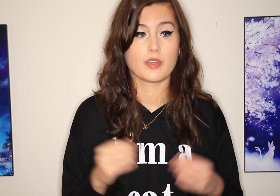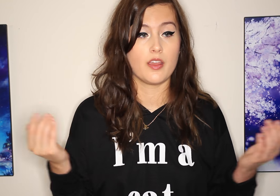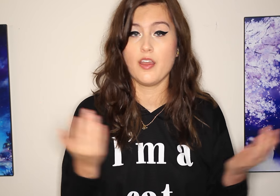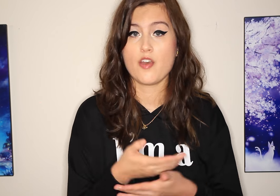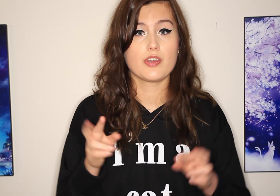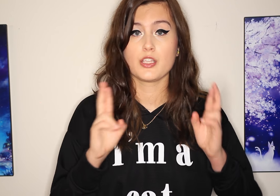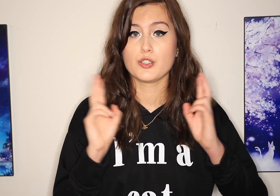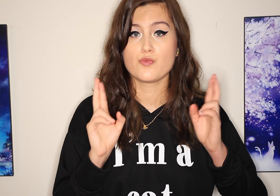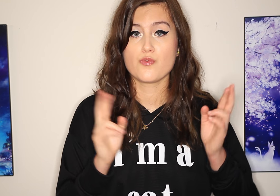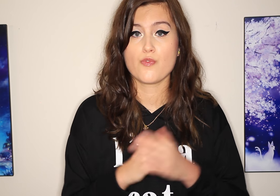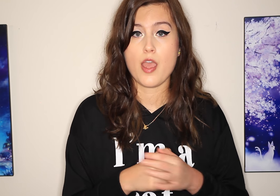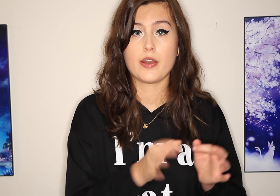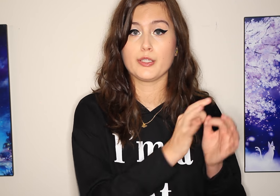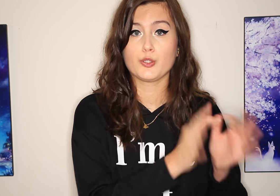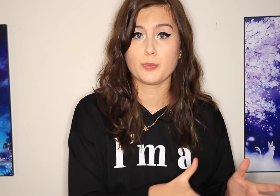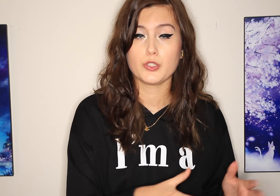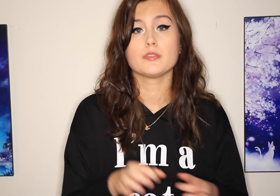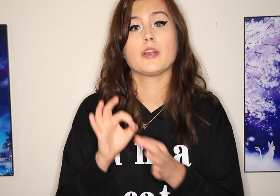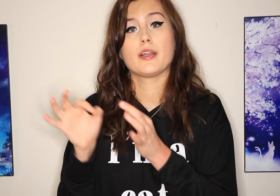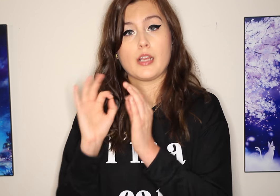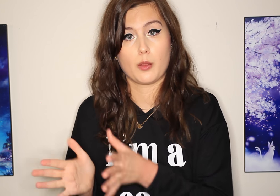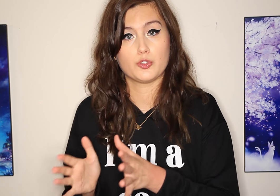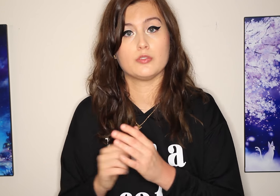Everything was ready to go: interpreter and captioner.